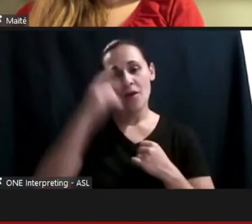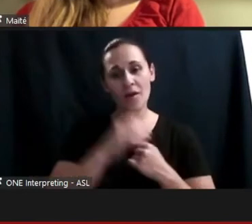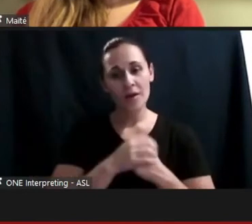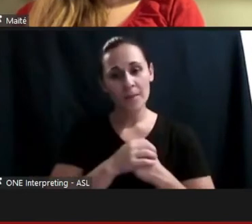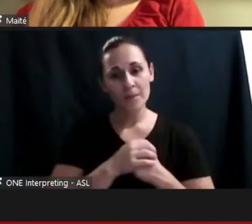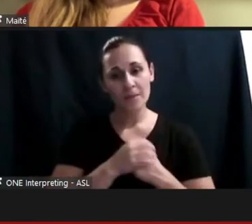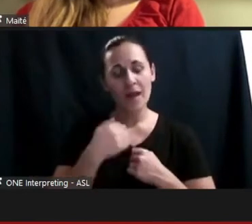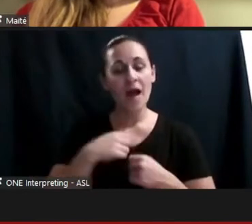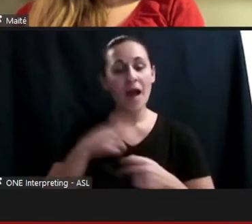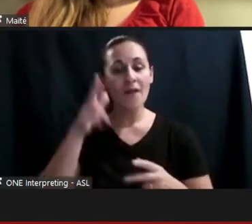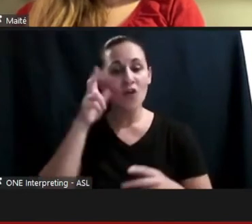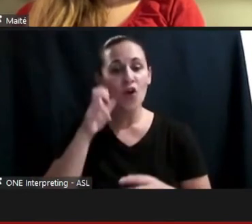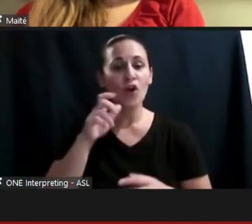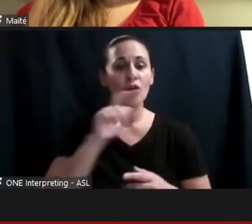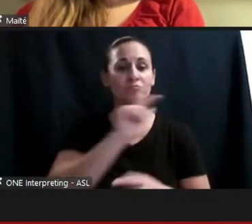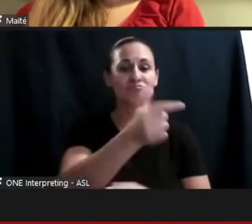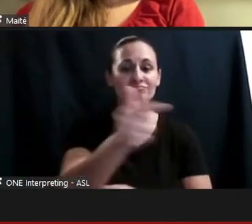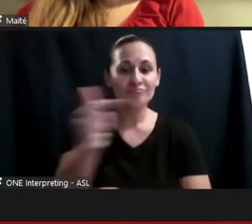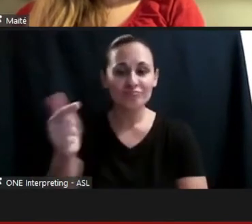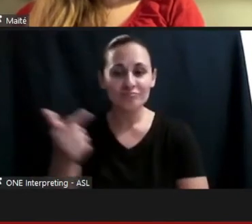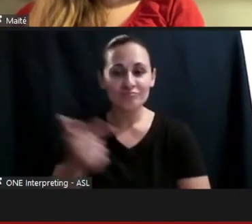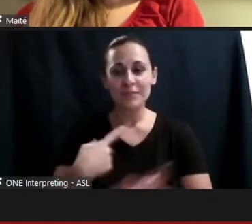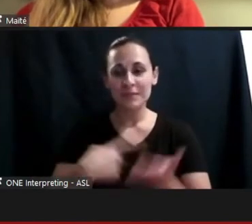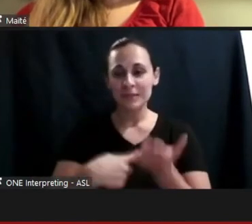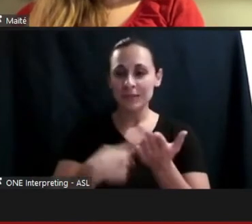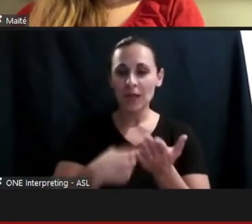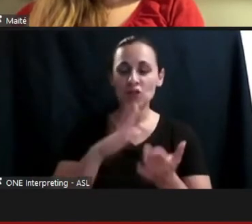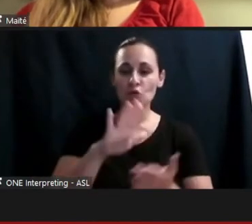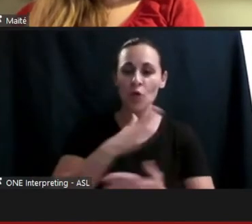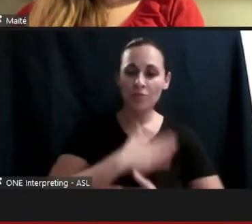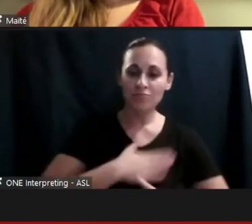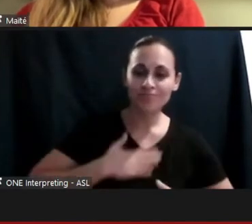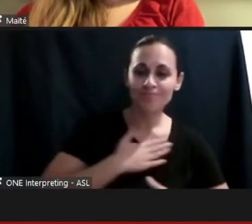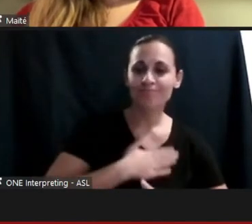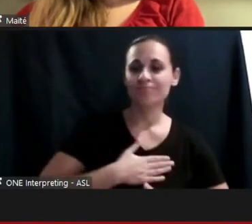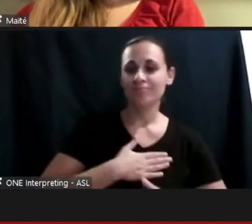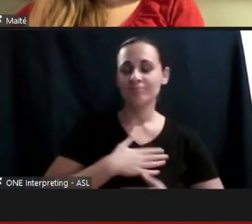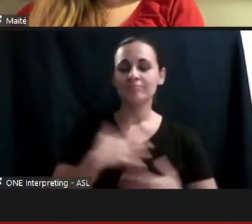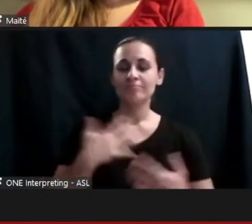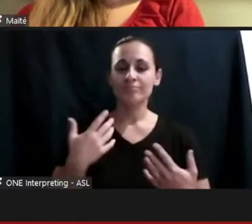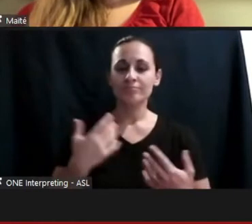this talk about our gratitude and really the amazing things that everyone has done, I'm so